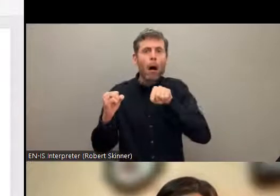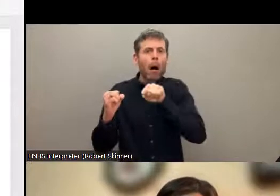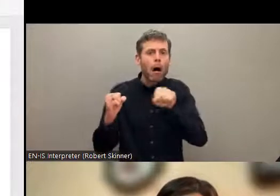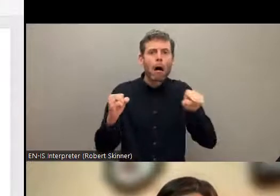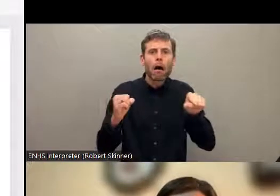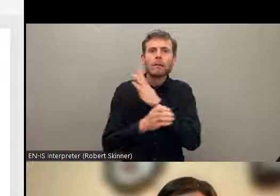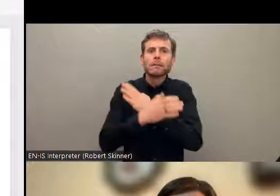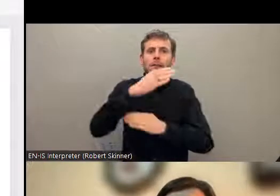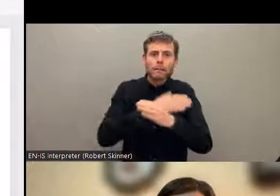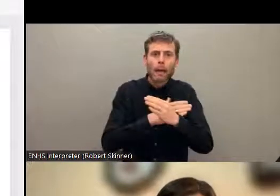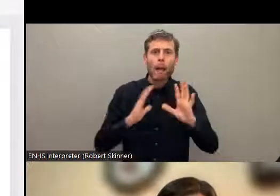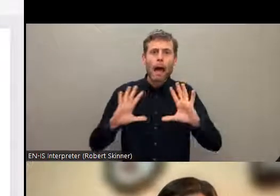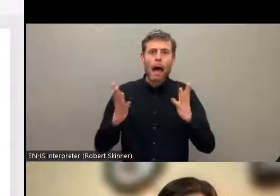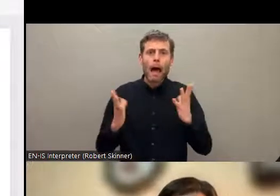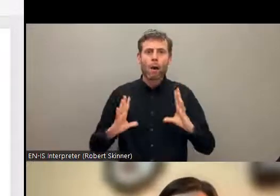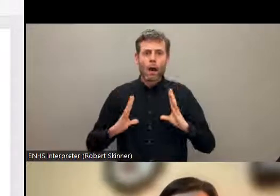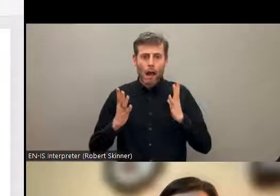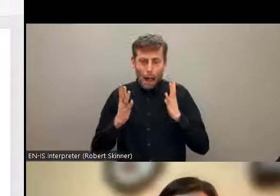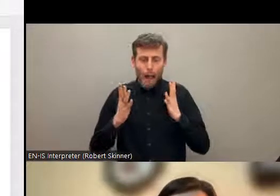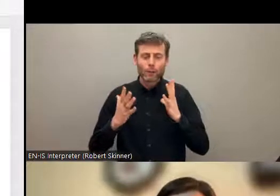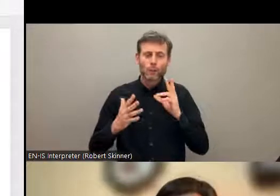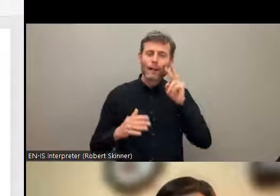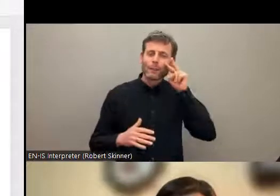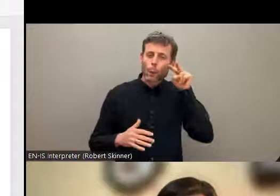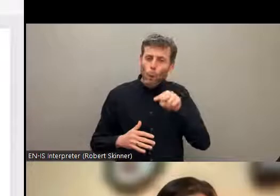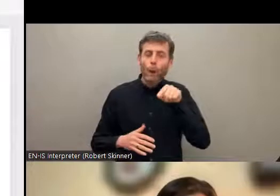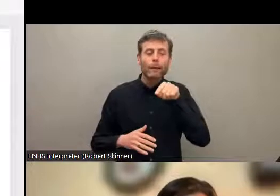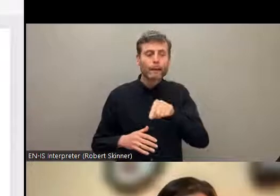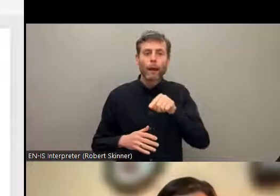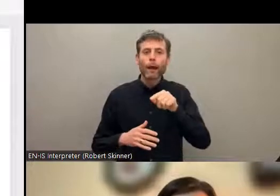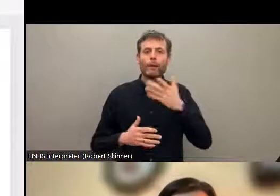disability, gender, caste